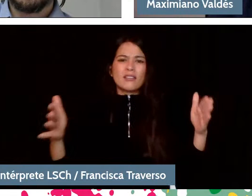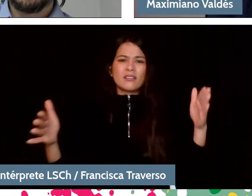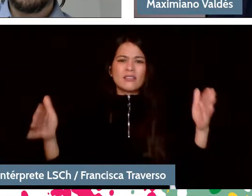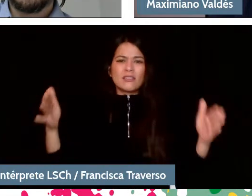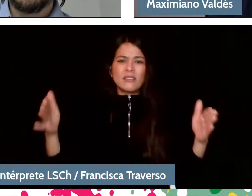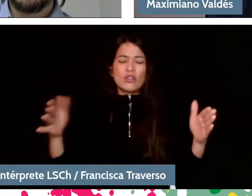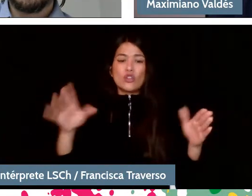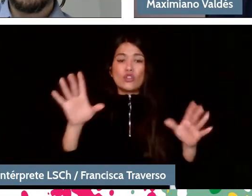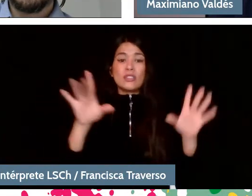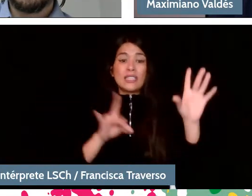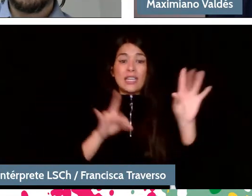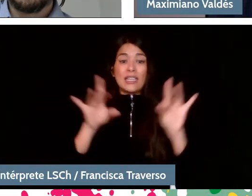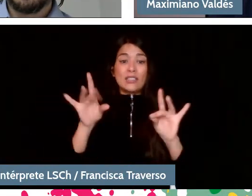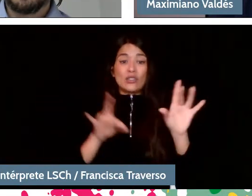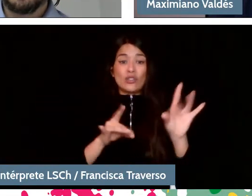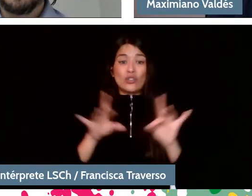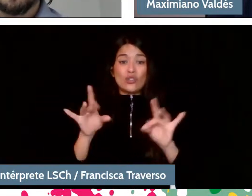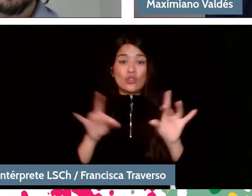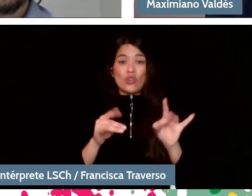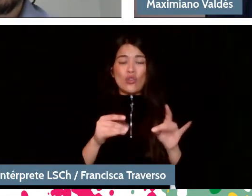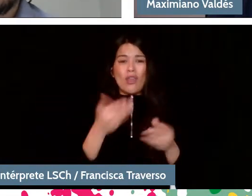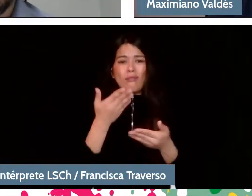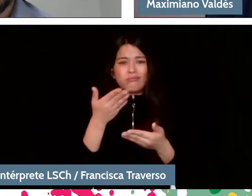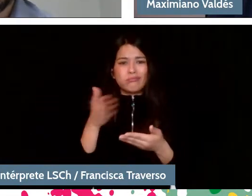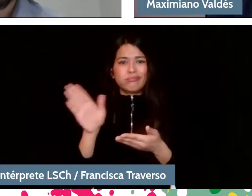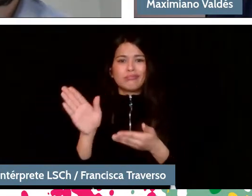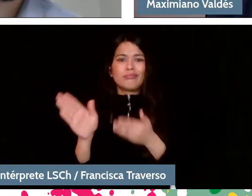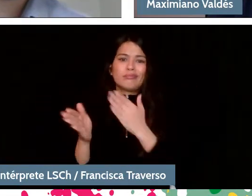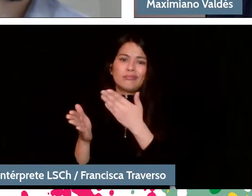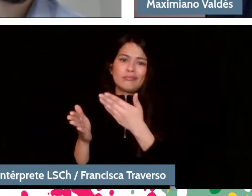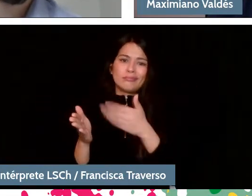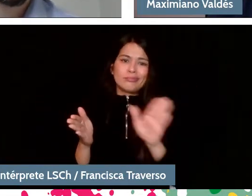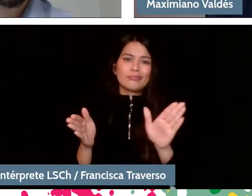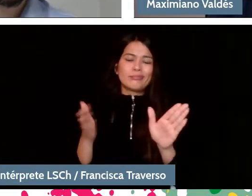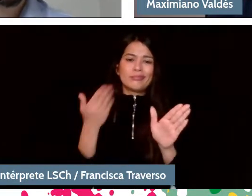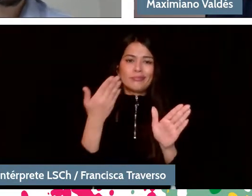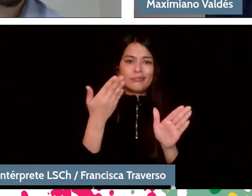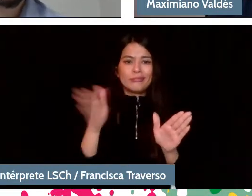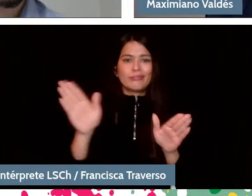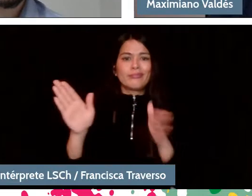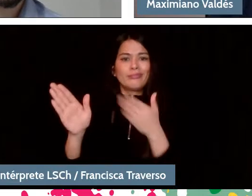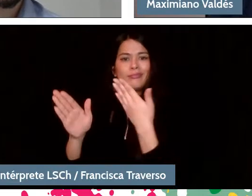I mean, to discard ideas to keep the idea that best reflects the idea,